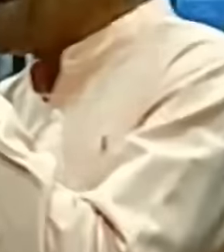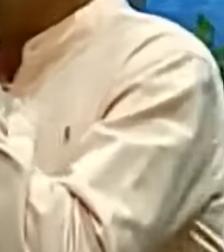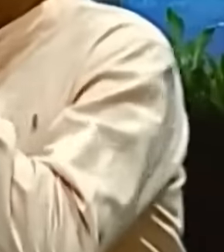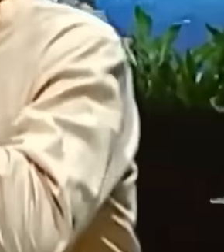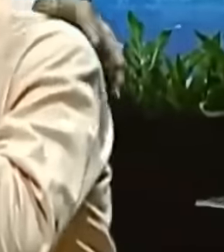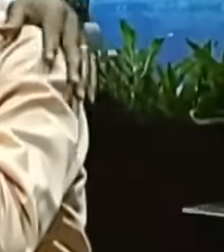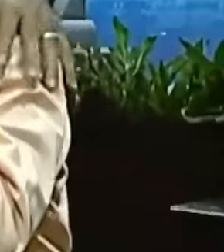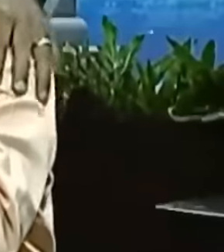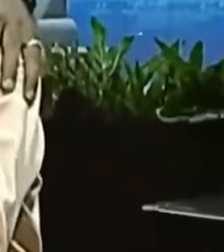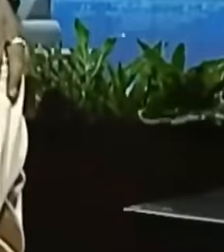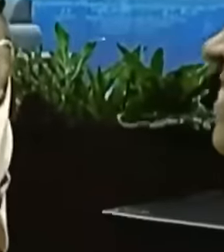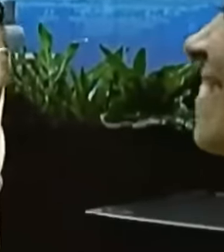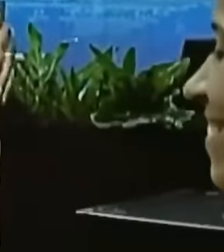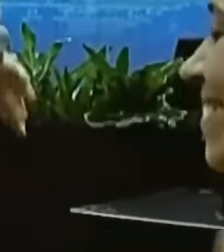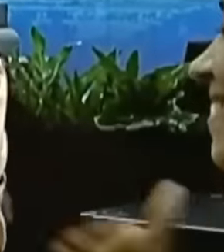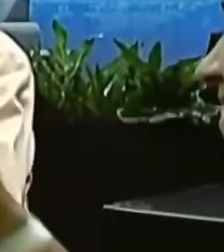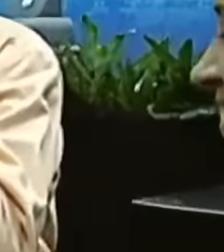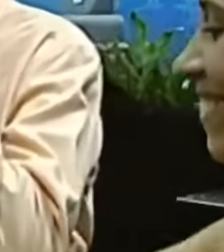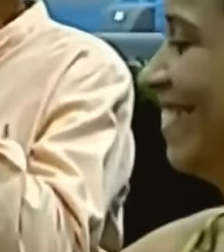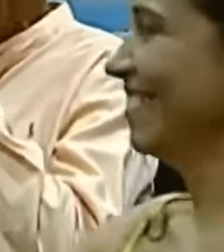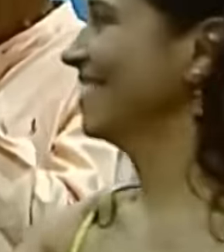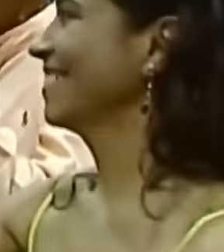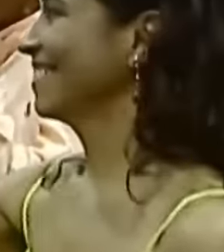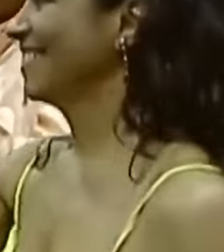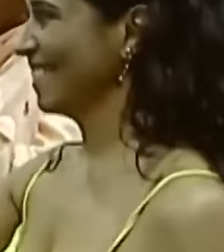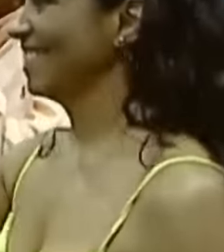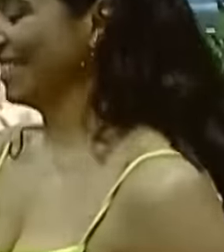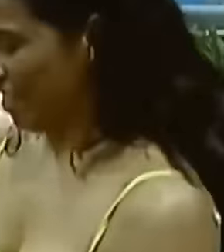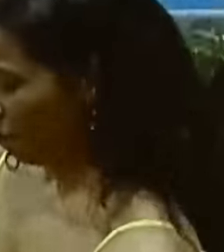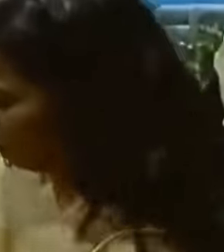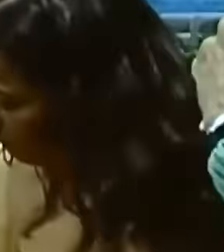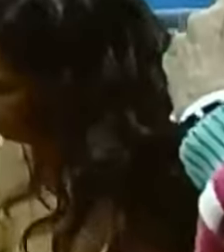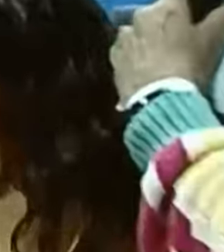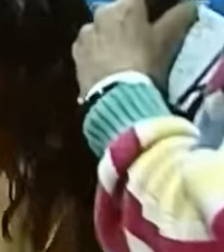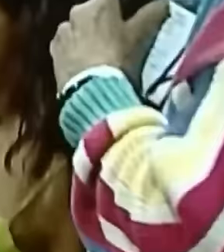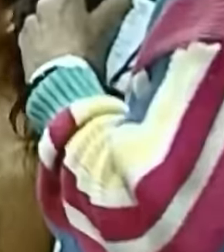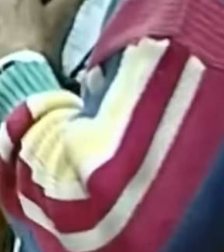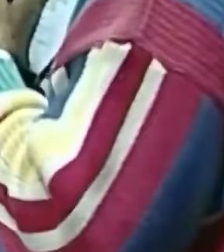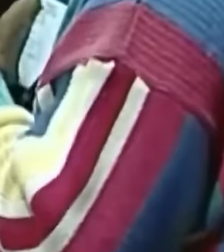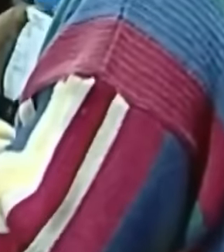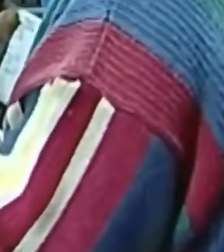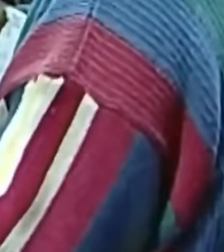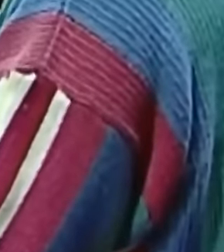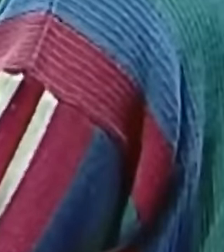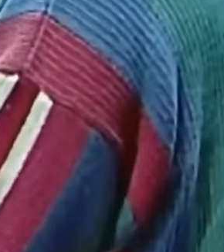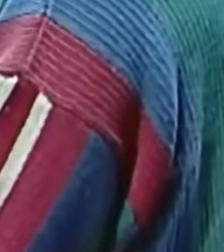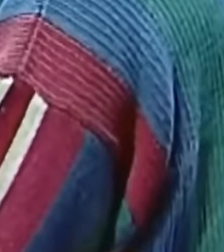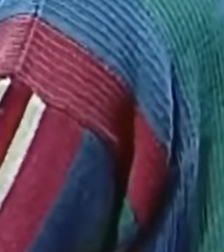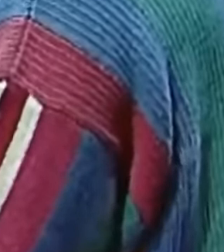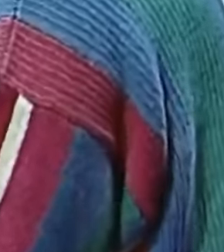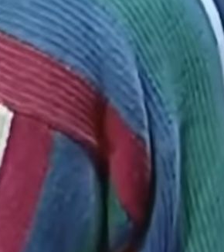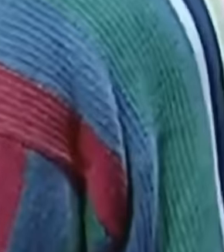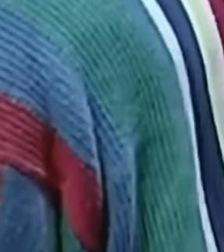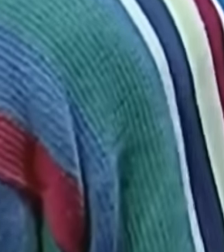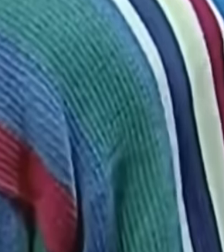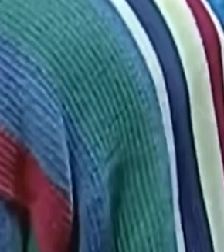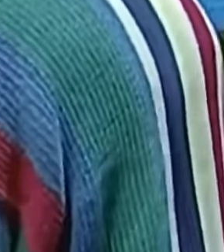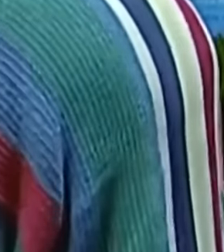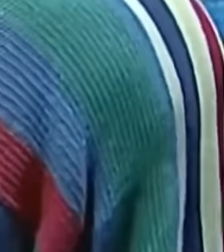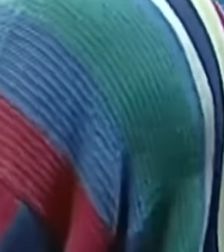is why we propose, first, that there be no